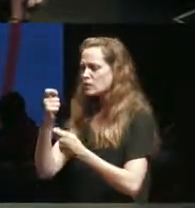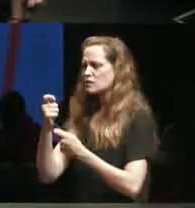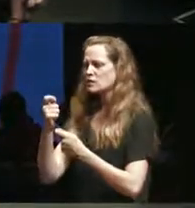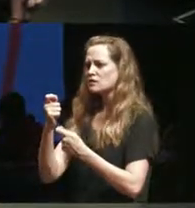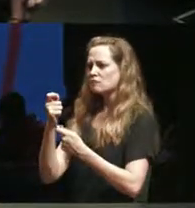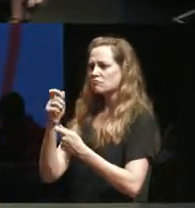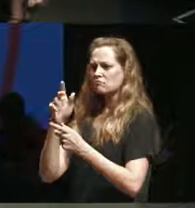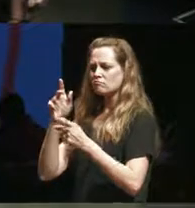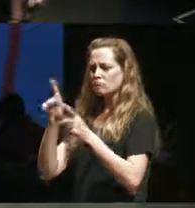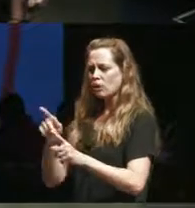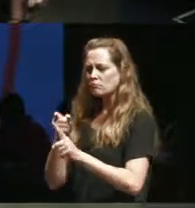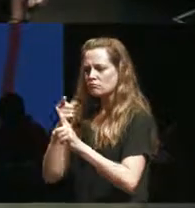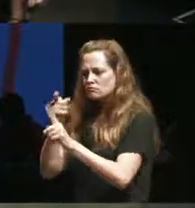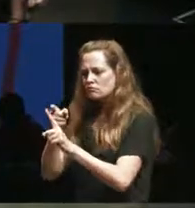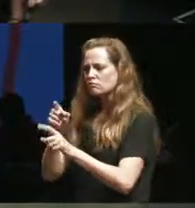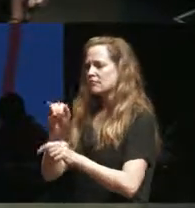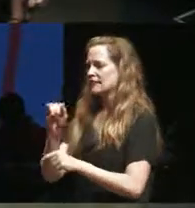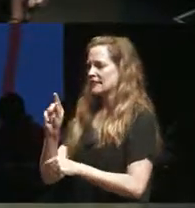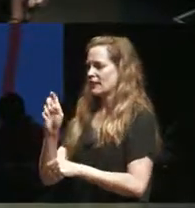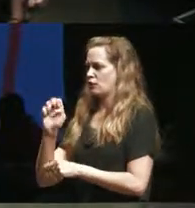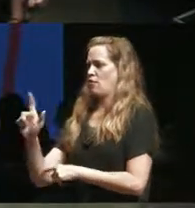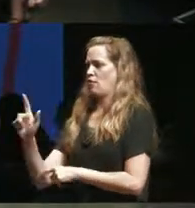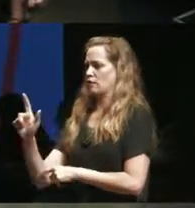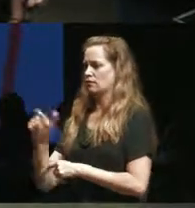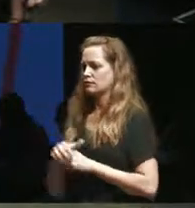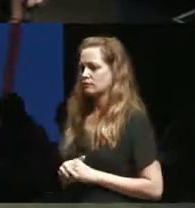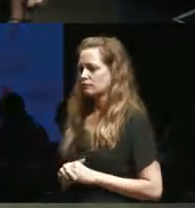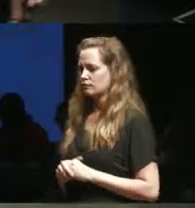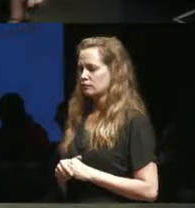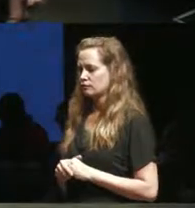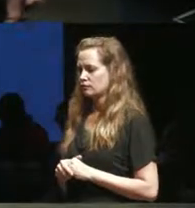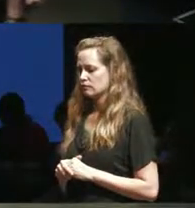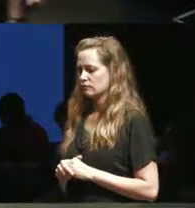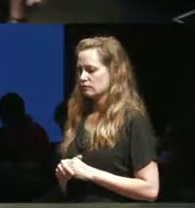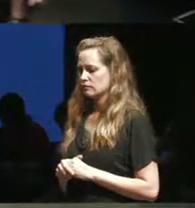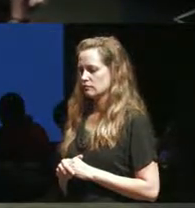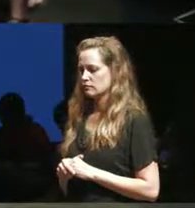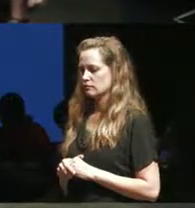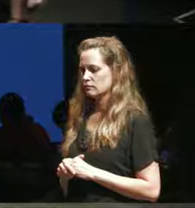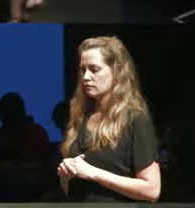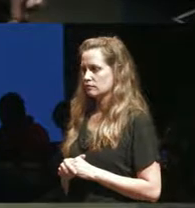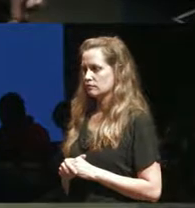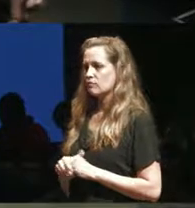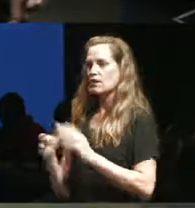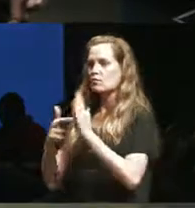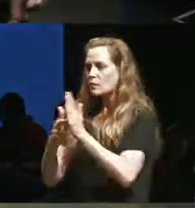intentional about what we about representing diverse identities and that